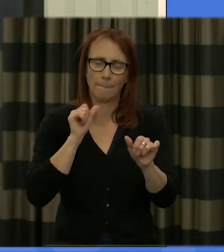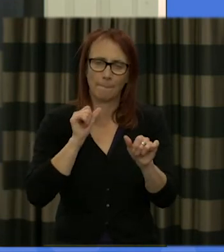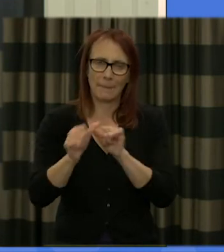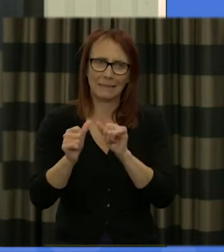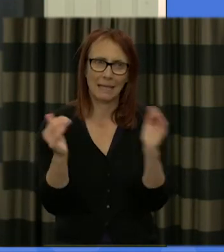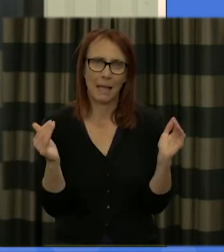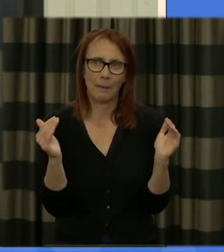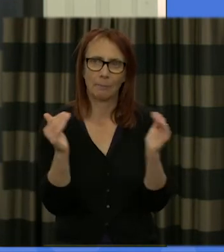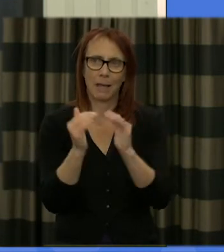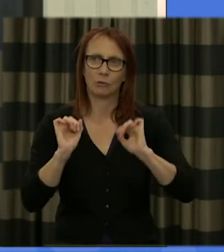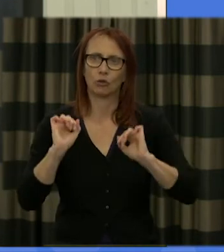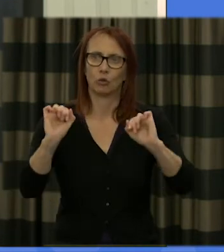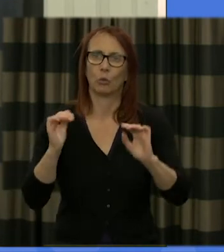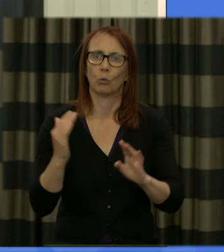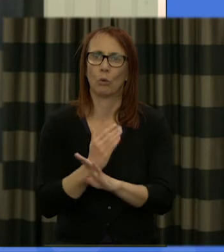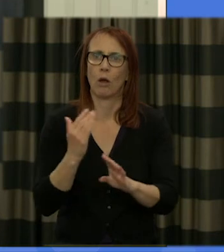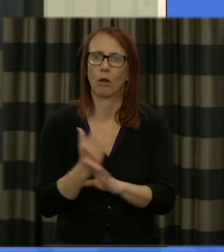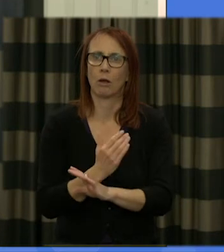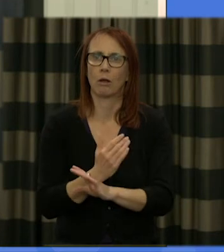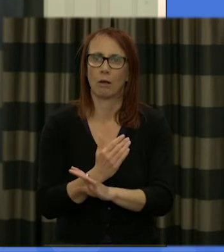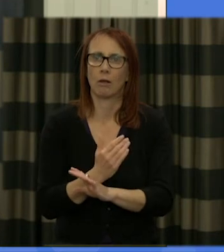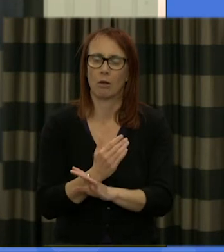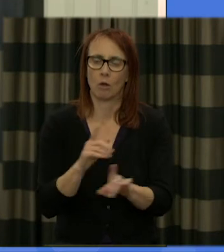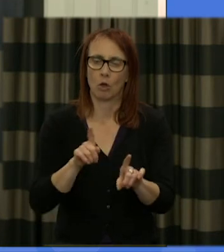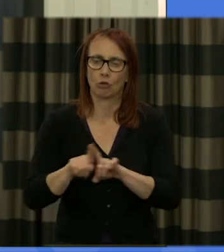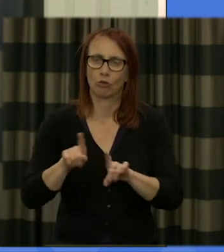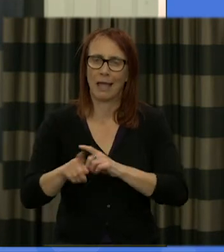to take this statement and forward and take the discussions forwards and I'll